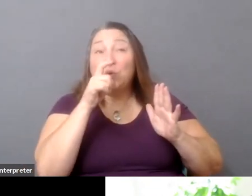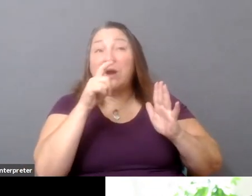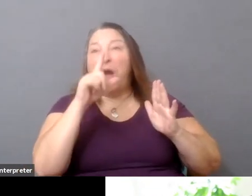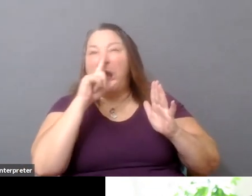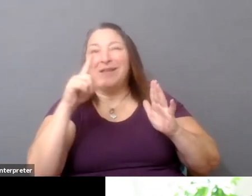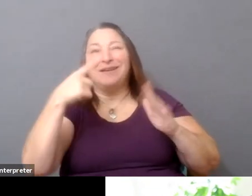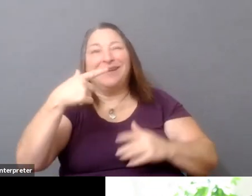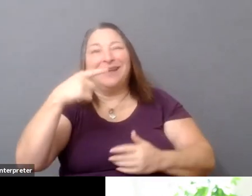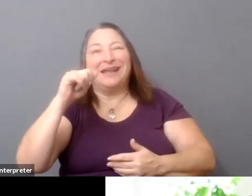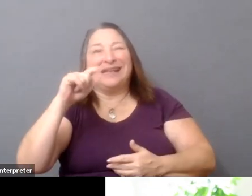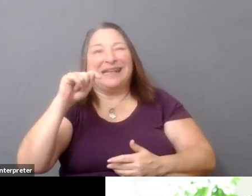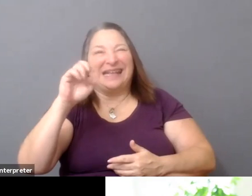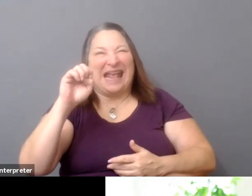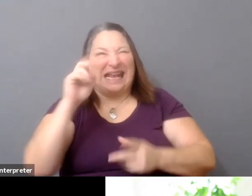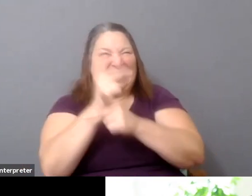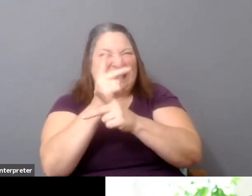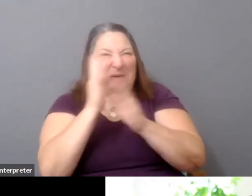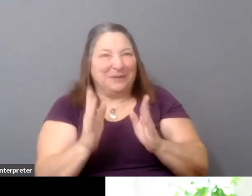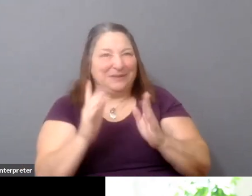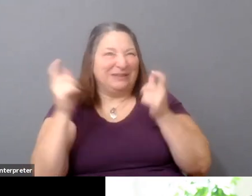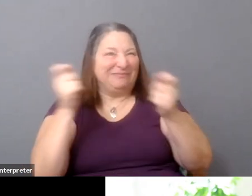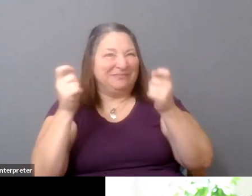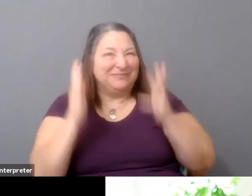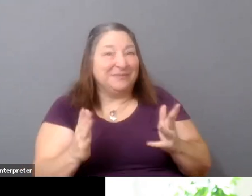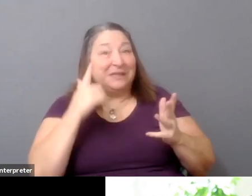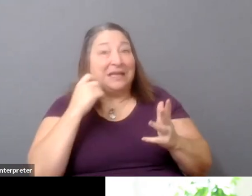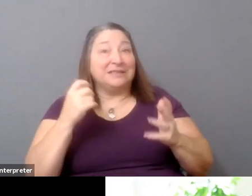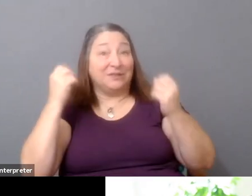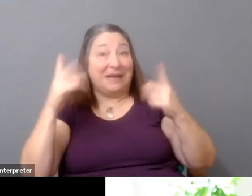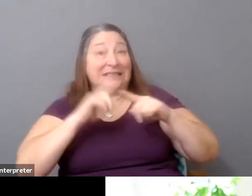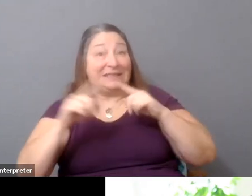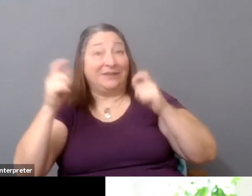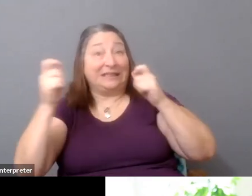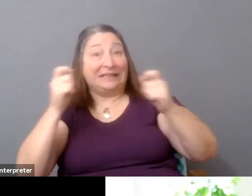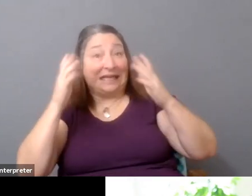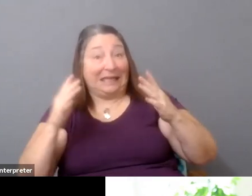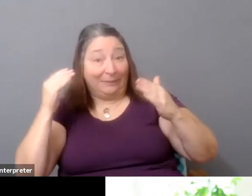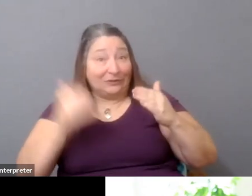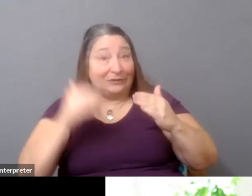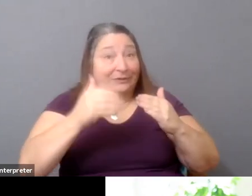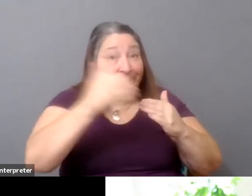Because there's gatekeepers at many steps of the way, and you have to get through all of them